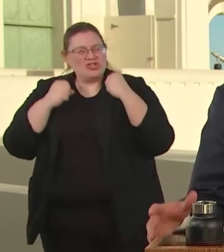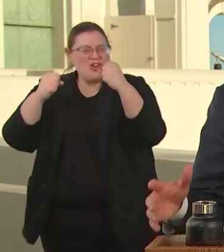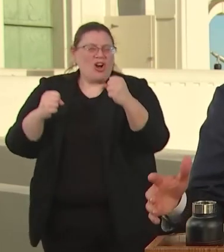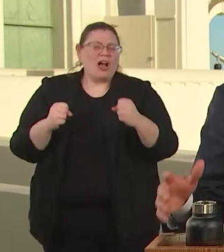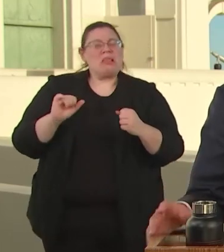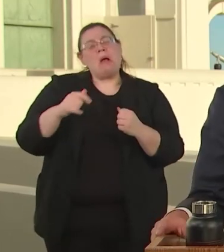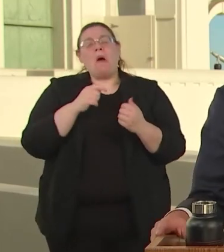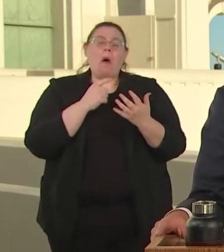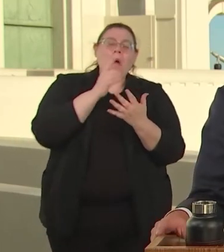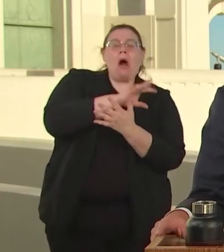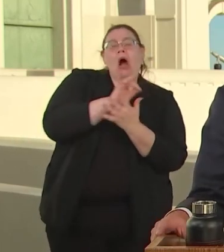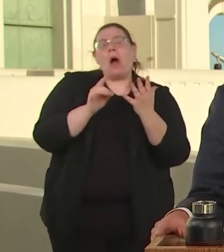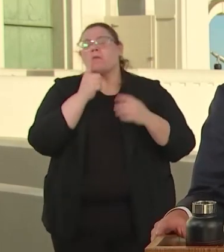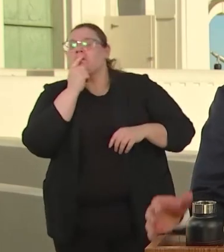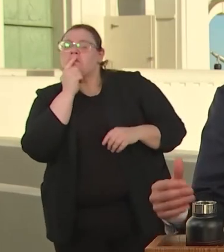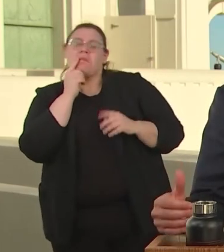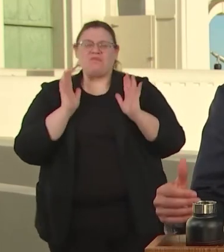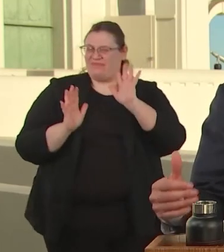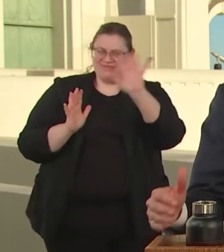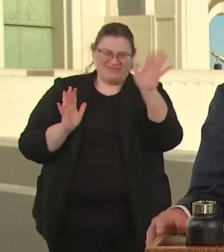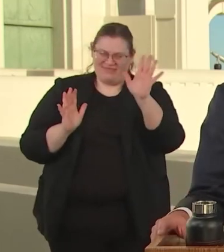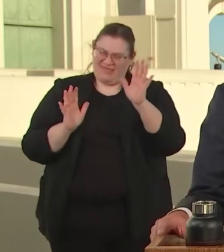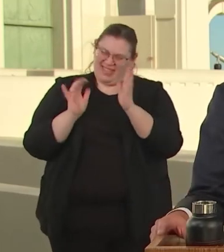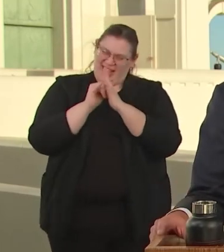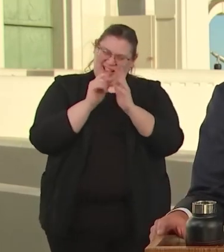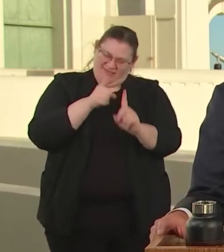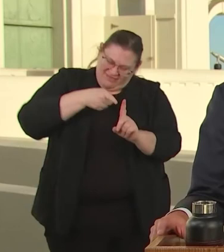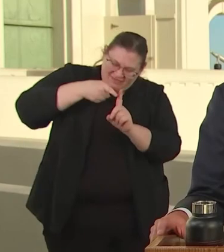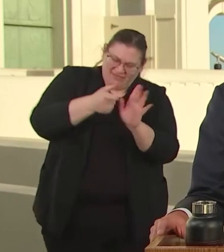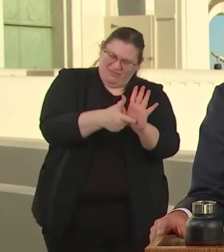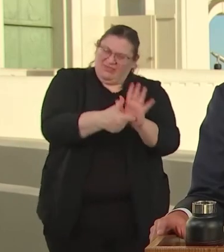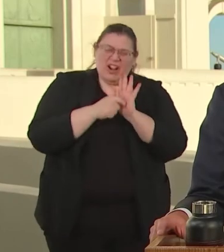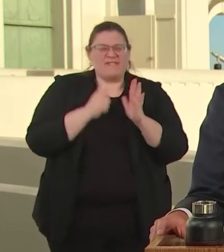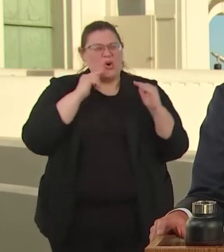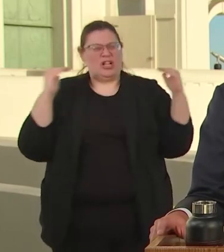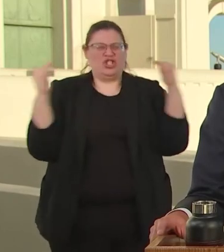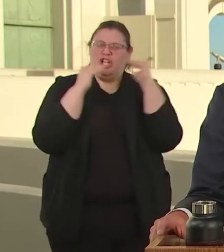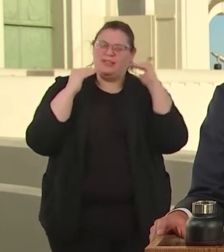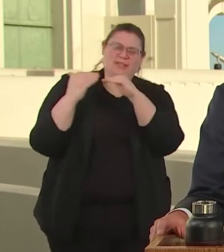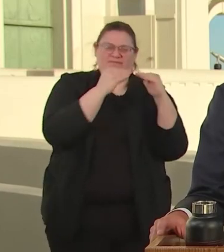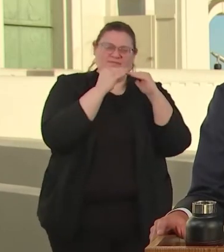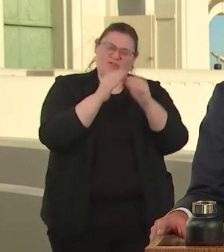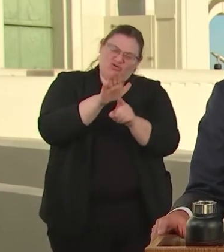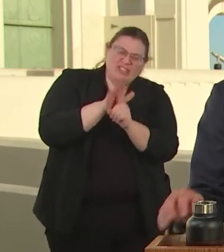IT'S CENTRAL TO A JUST AND RESILIENT CITY IN THE FUTURE.